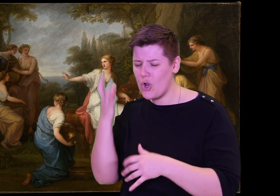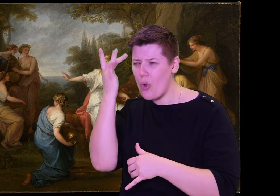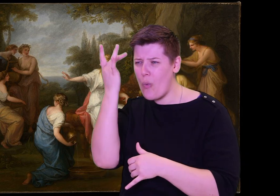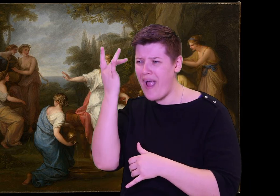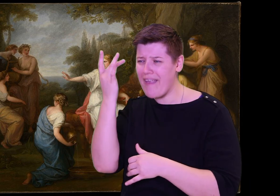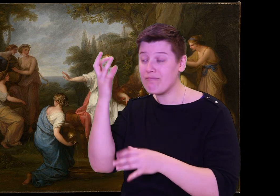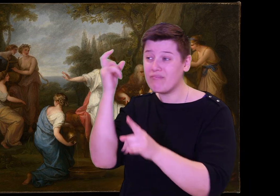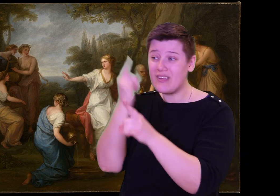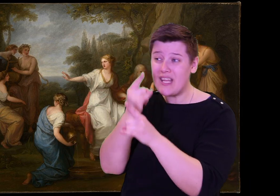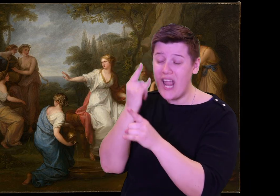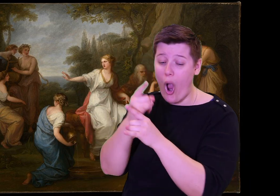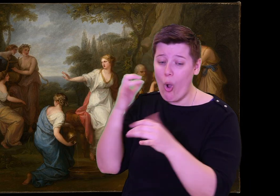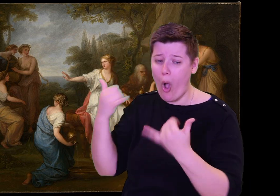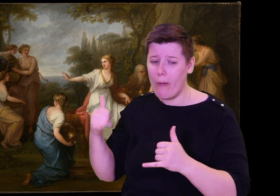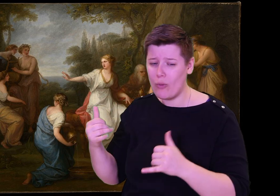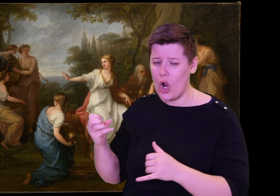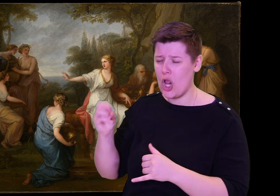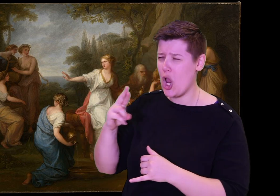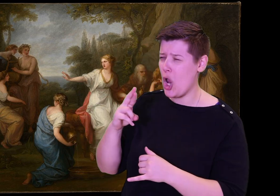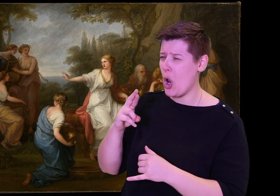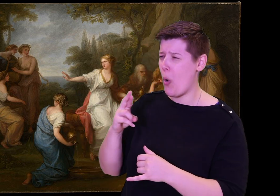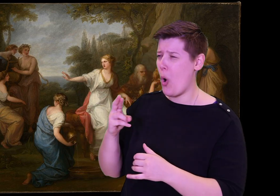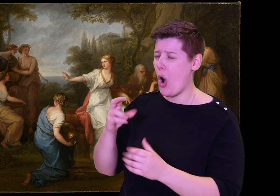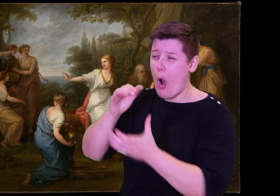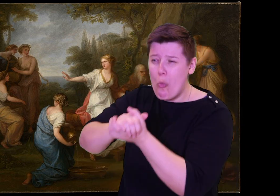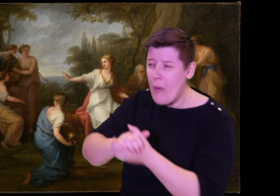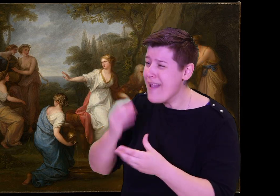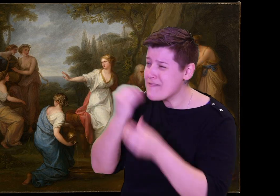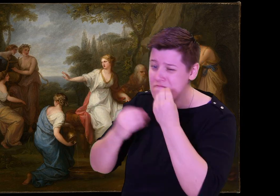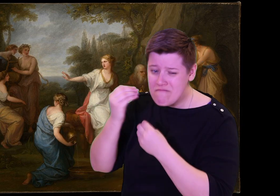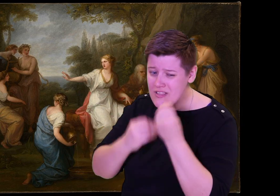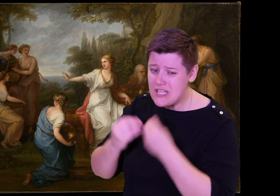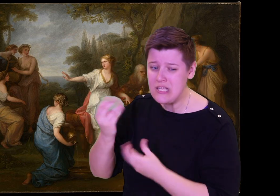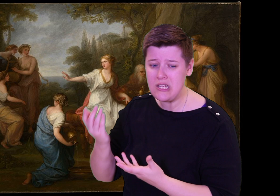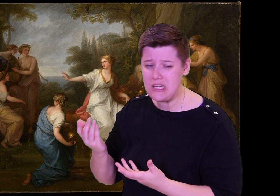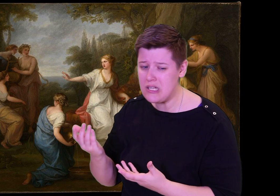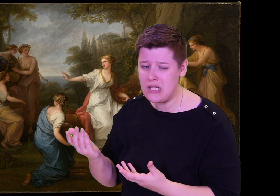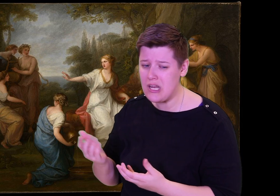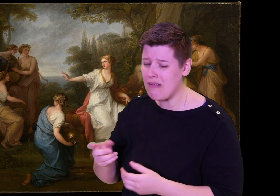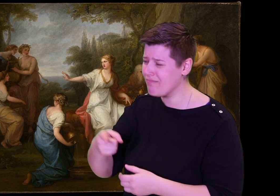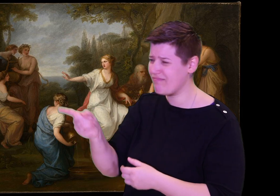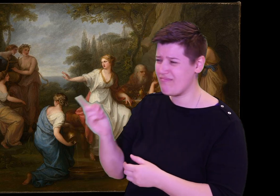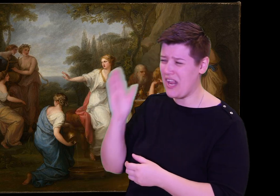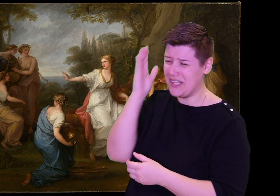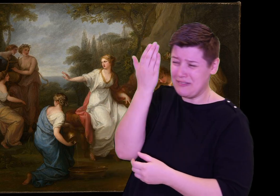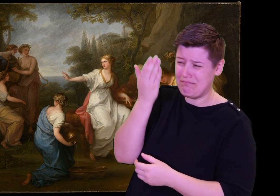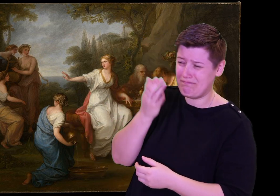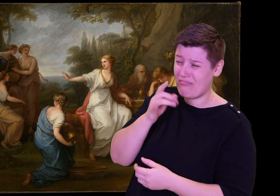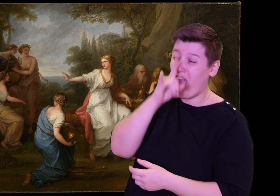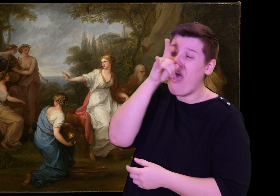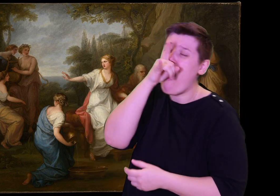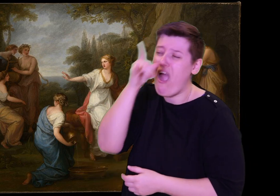Who are these banqueters? And what is the occasion? A drinking party or a wedding feast?